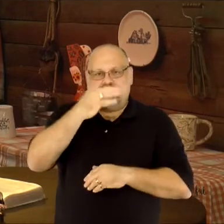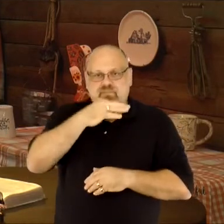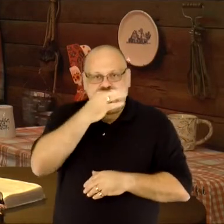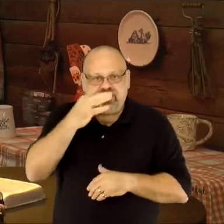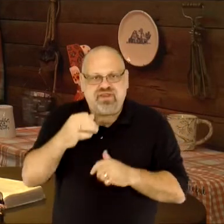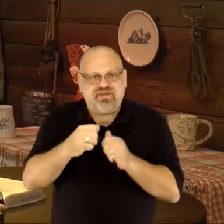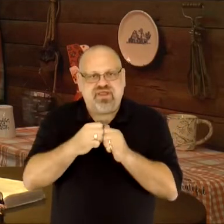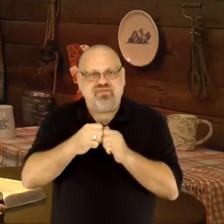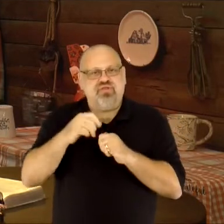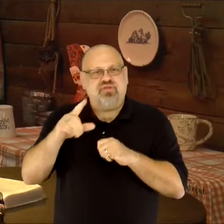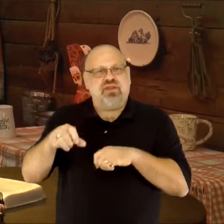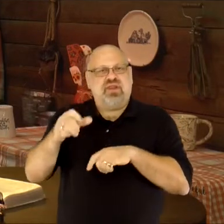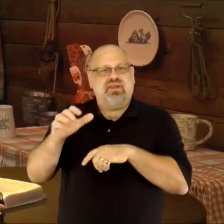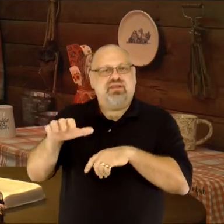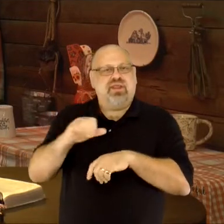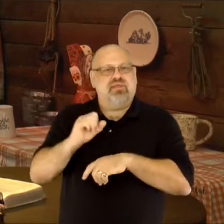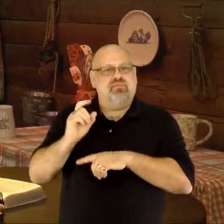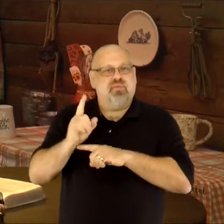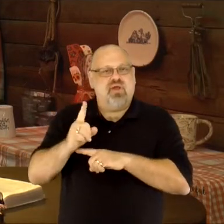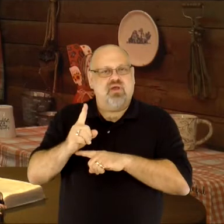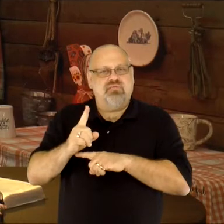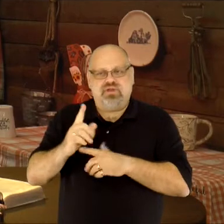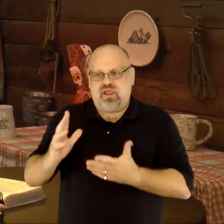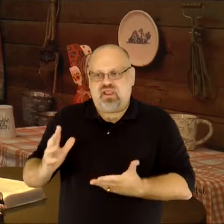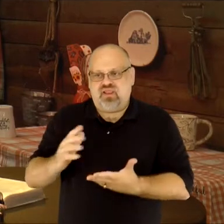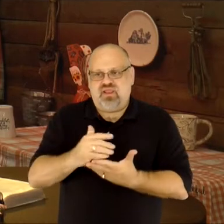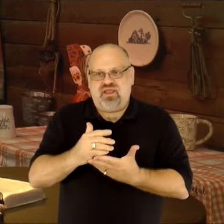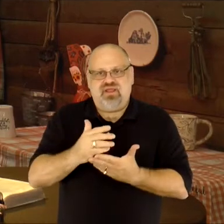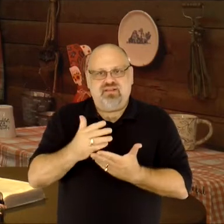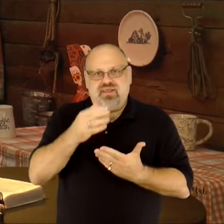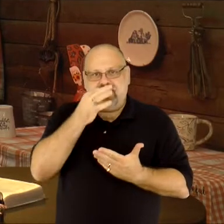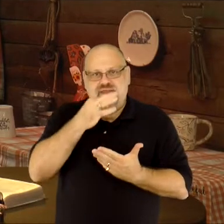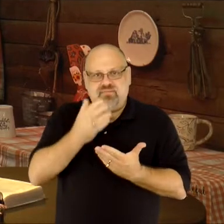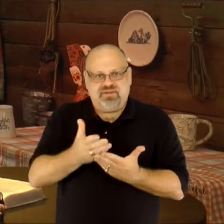need a moment to gather the communion elements, you are welcome to pause this video and resume